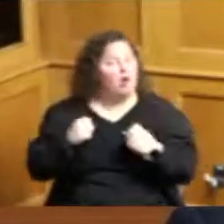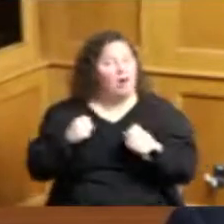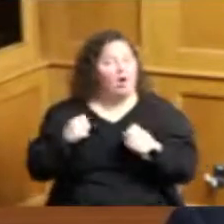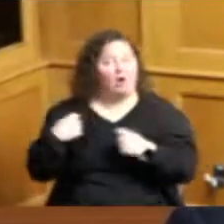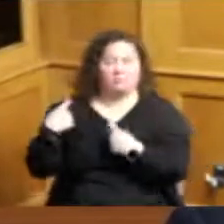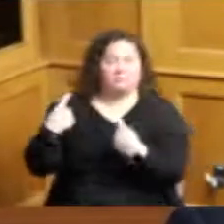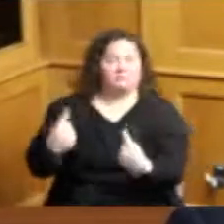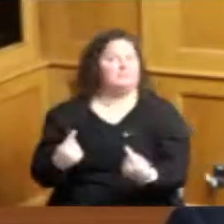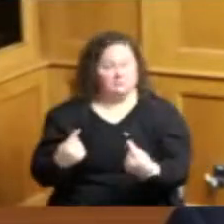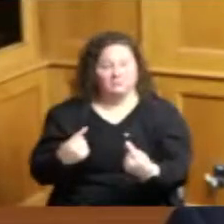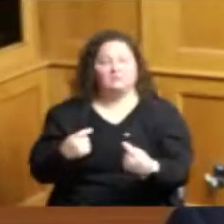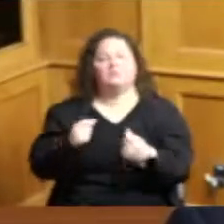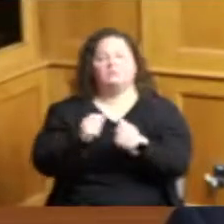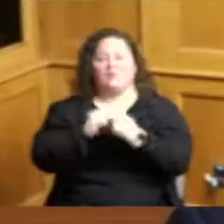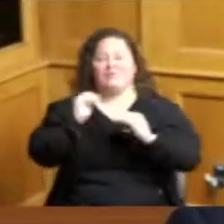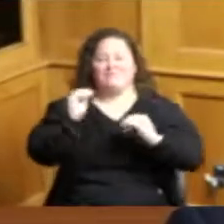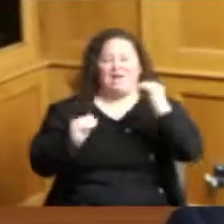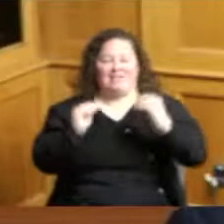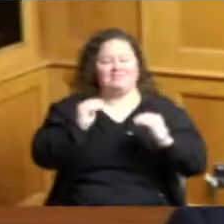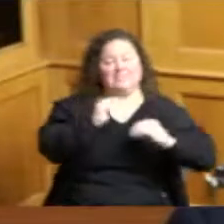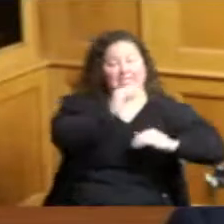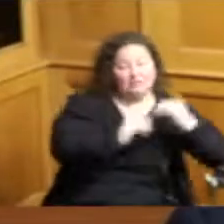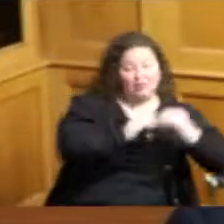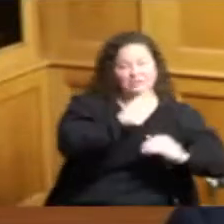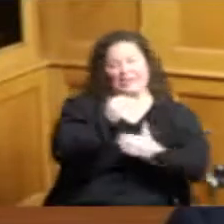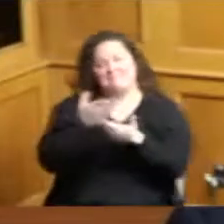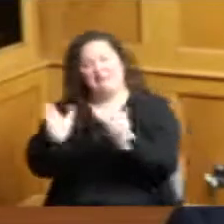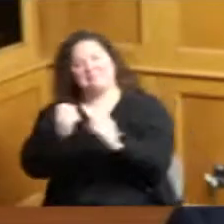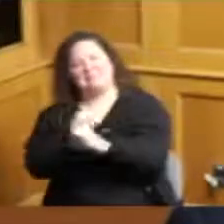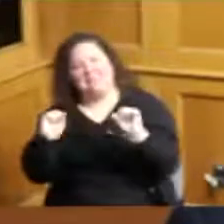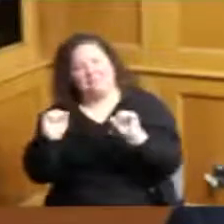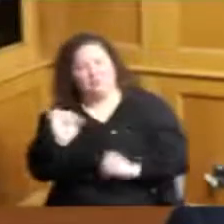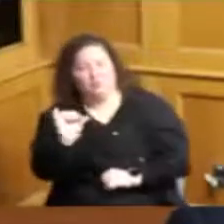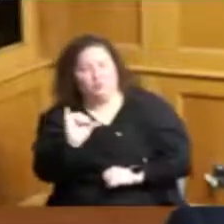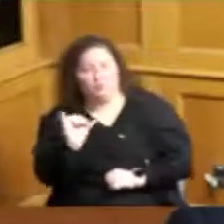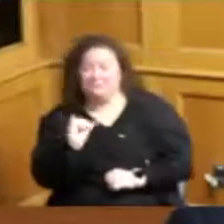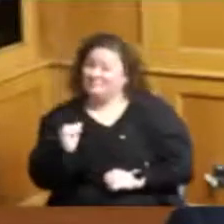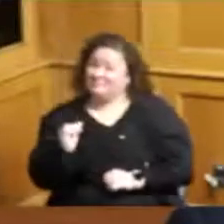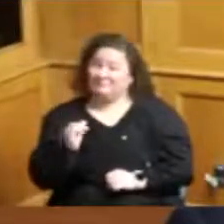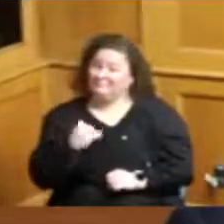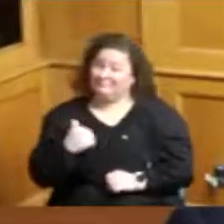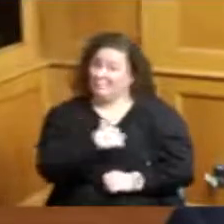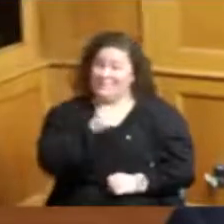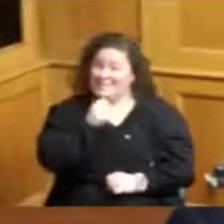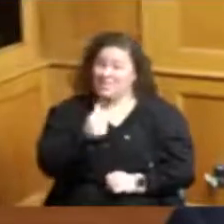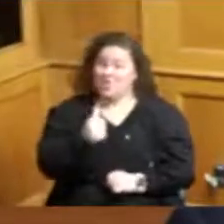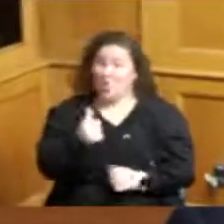service and public safety to the degree that we don't get a lot of calls anymore about process